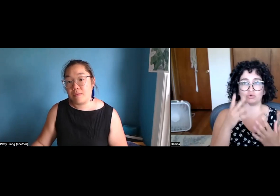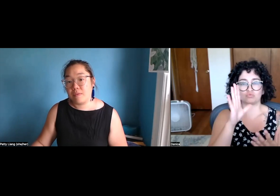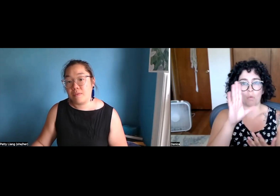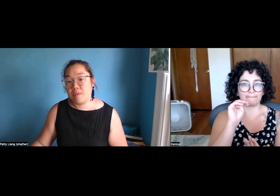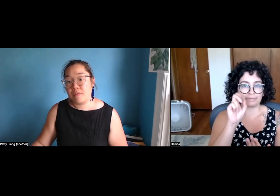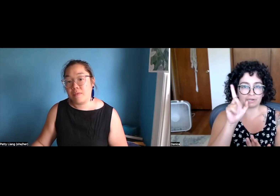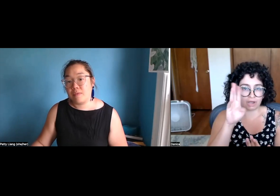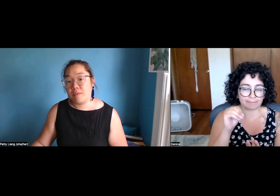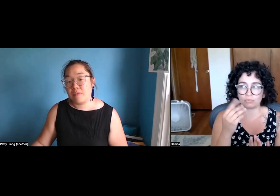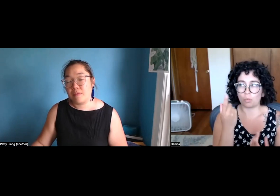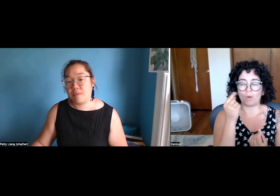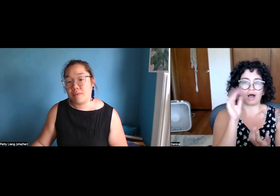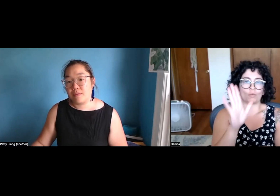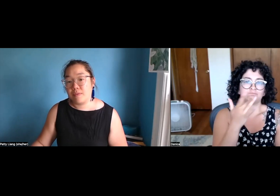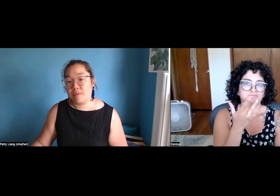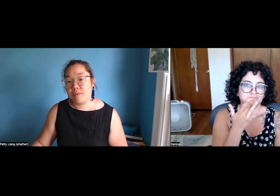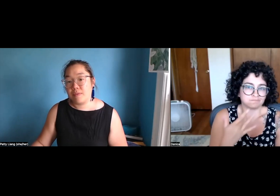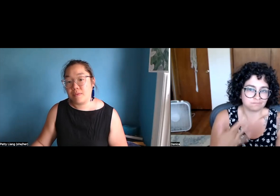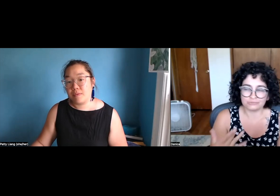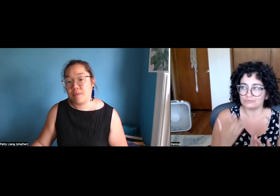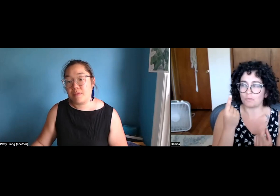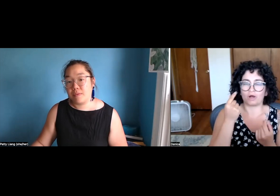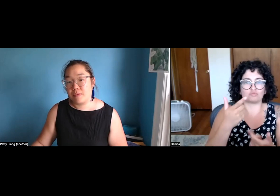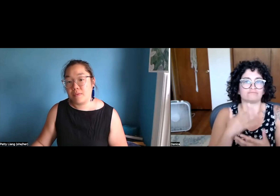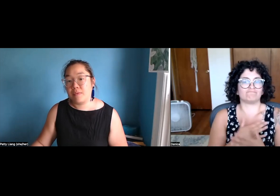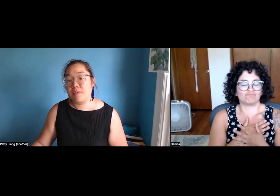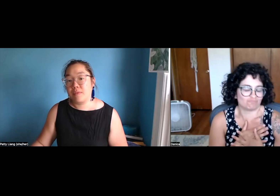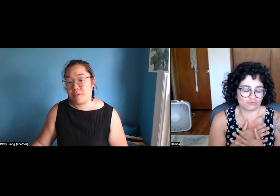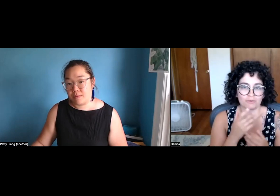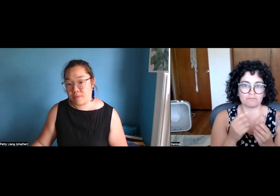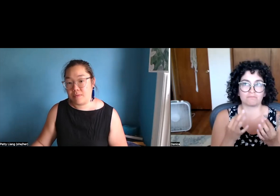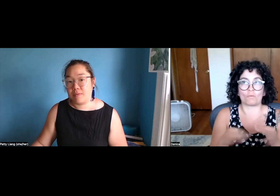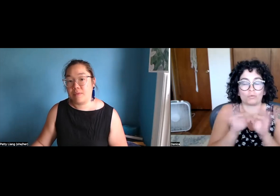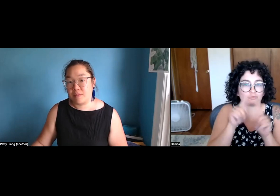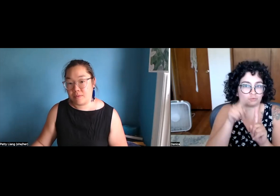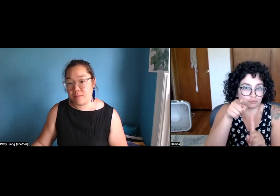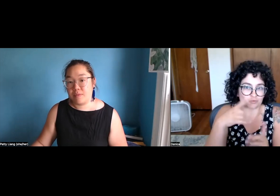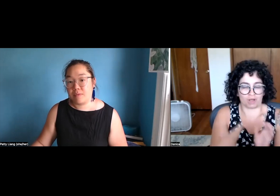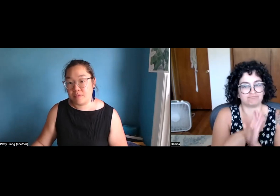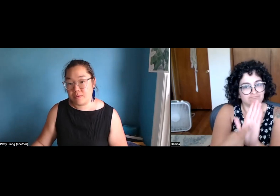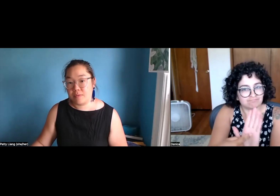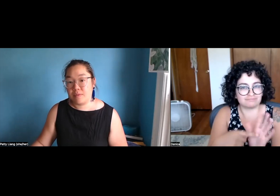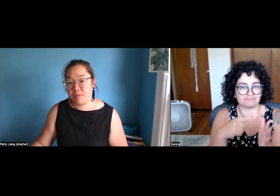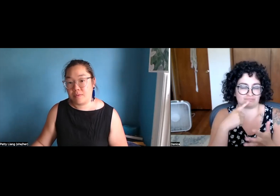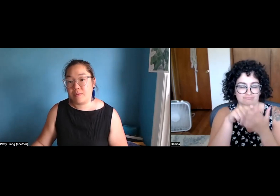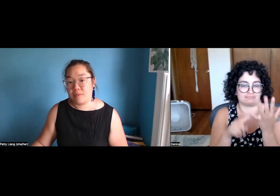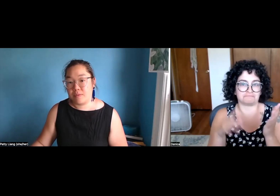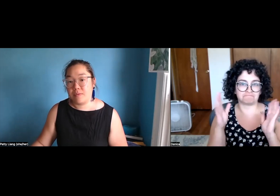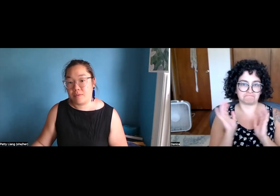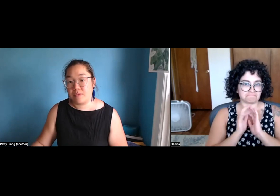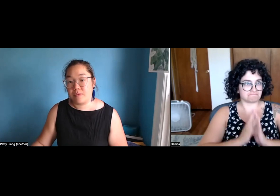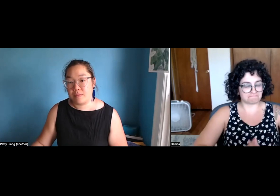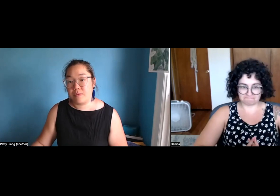It's your choice in terms of like, what genre you want to submit ,or you know, essentially